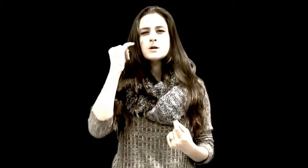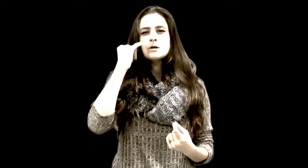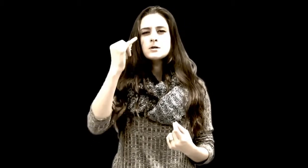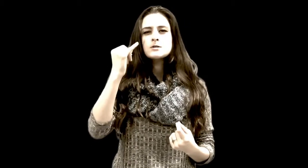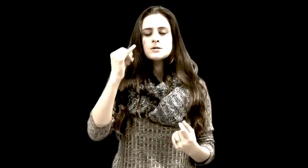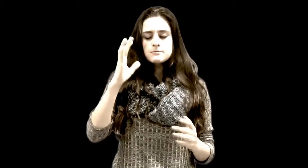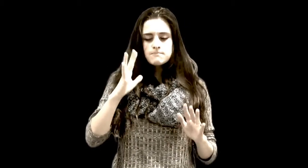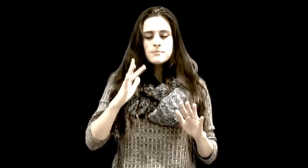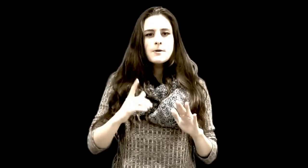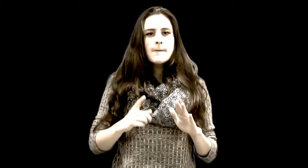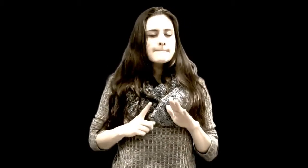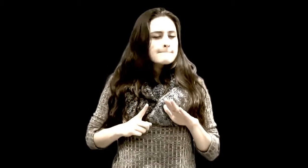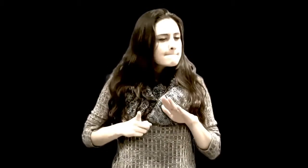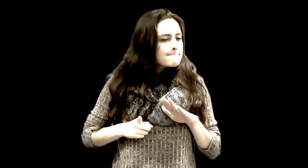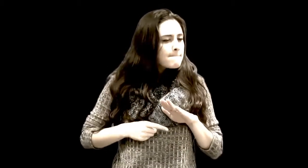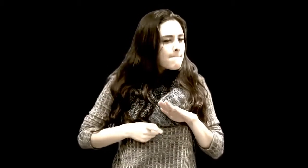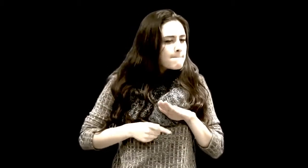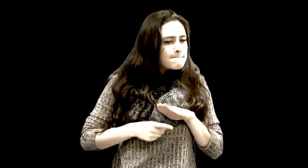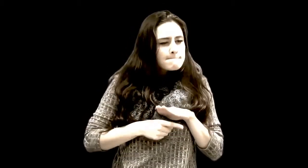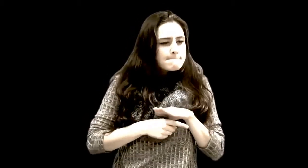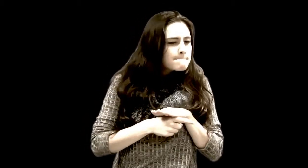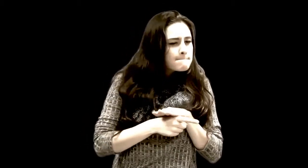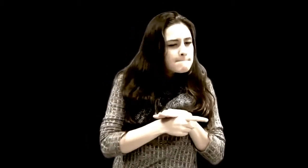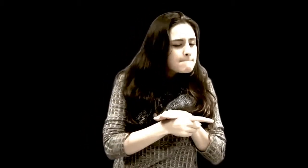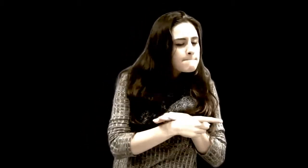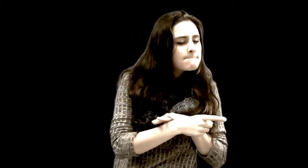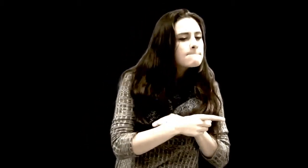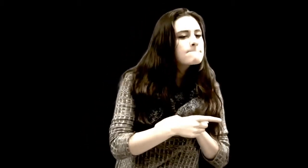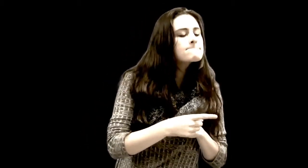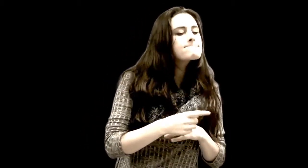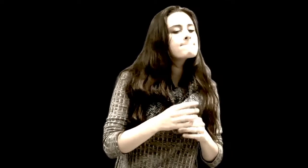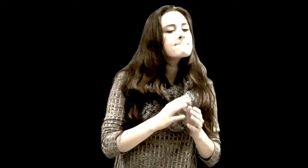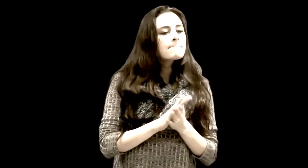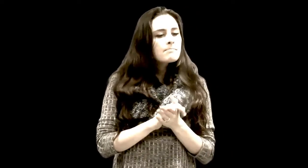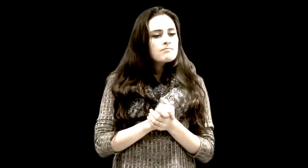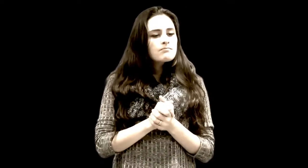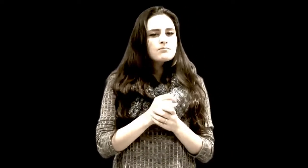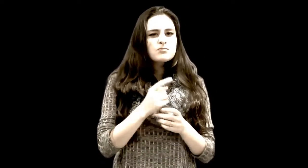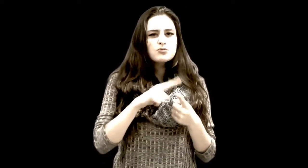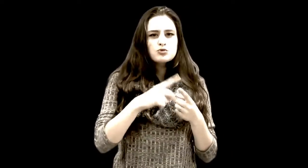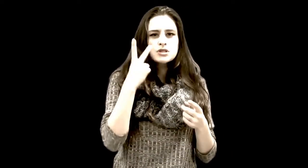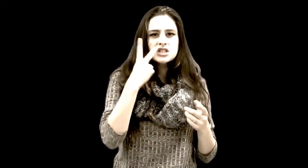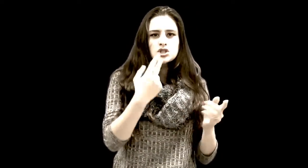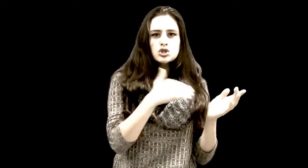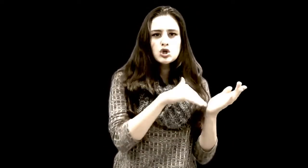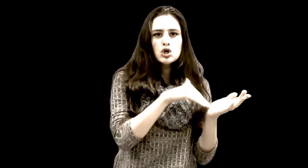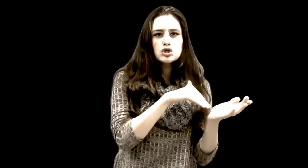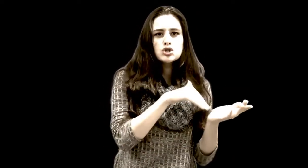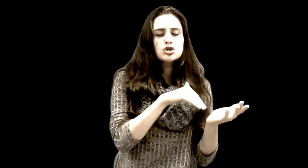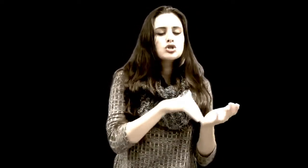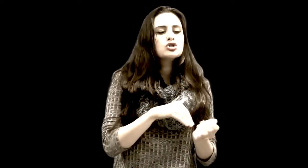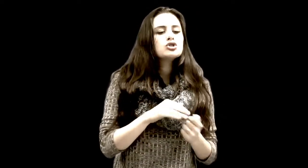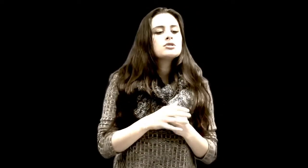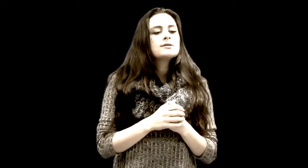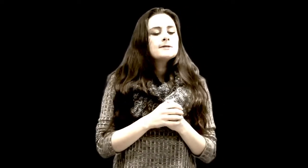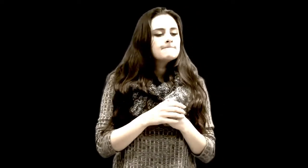He decides to sneak out to the doctors.